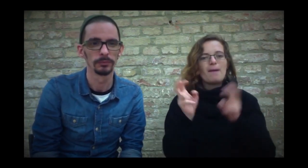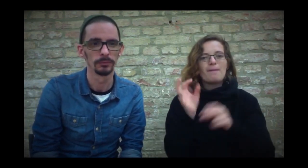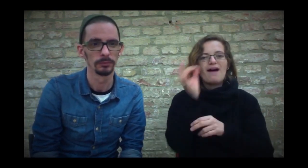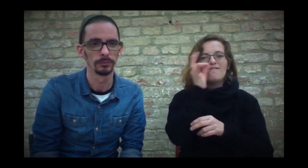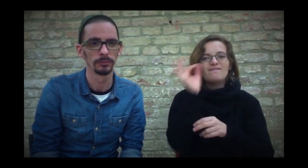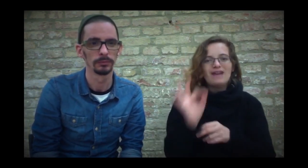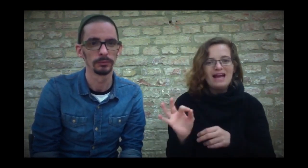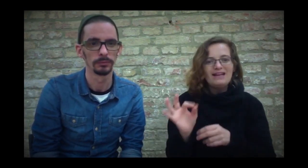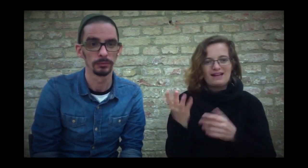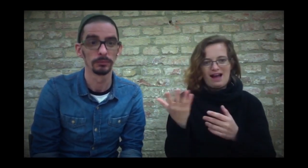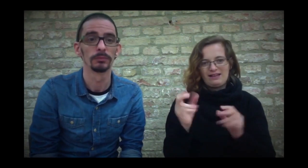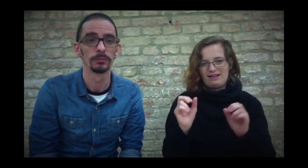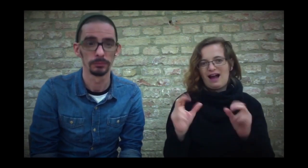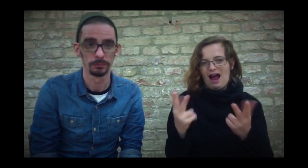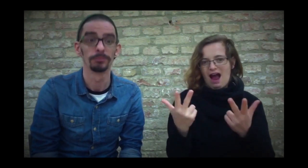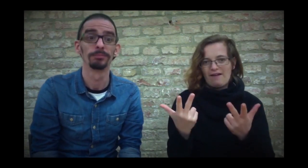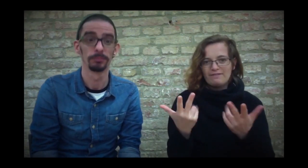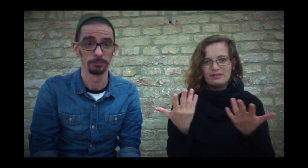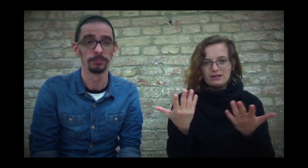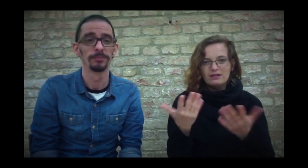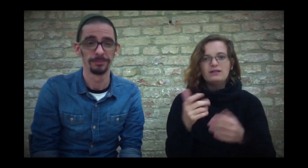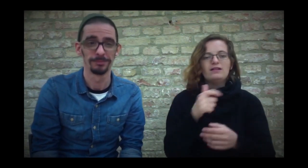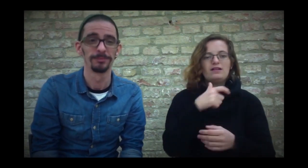The new version of CHARMED has one different magical power.